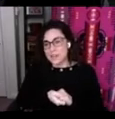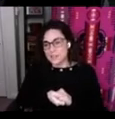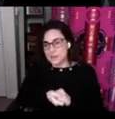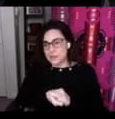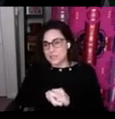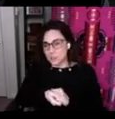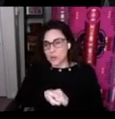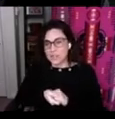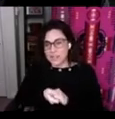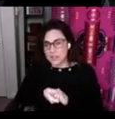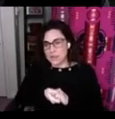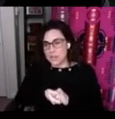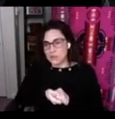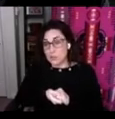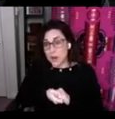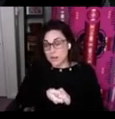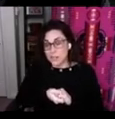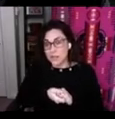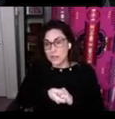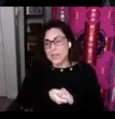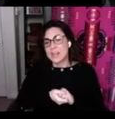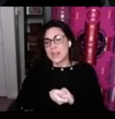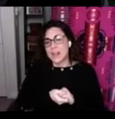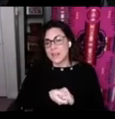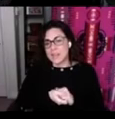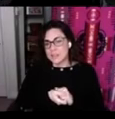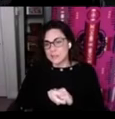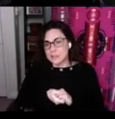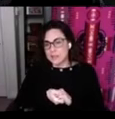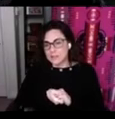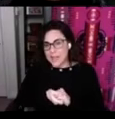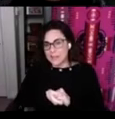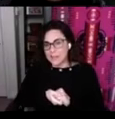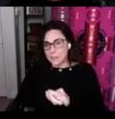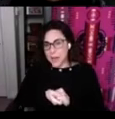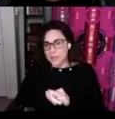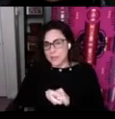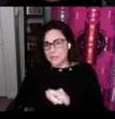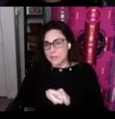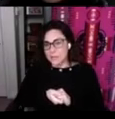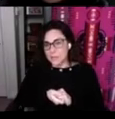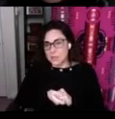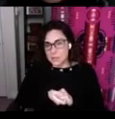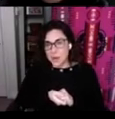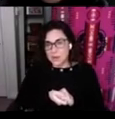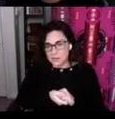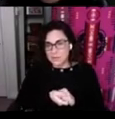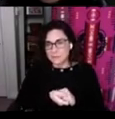do is to work together in a true partnership that is really led by the community partners